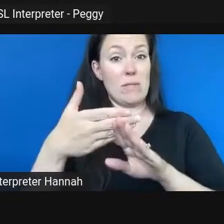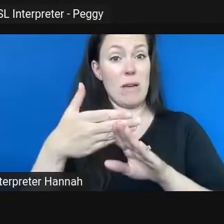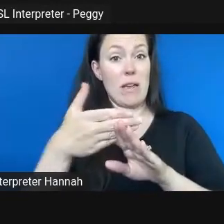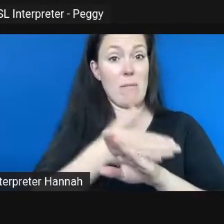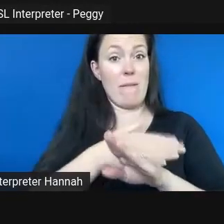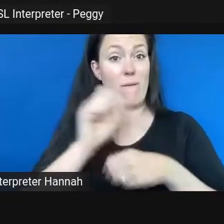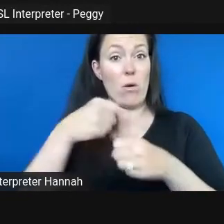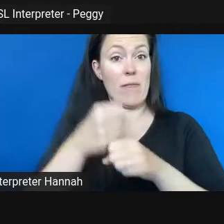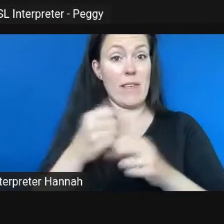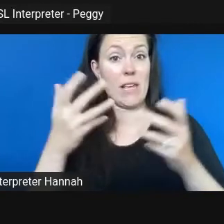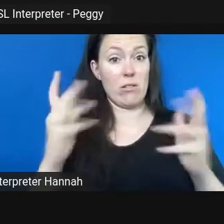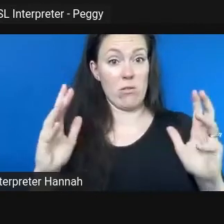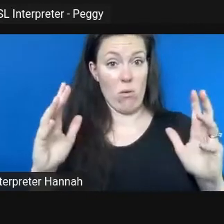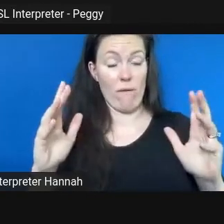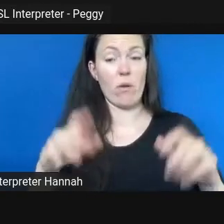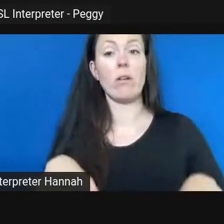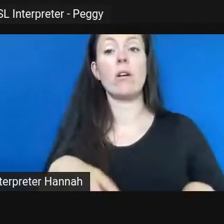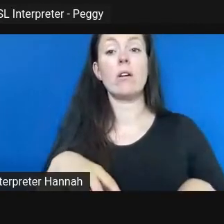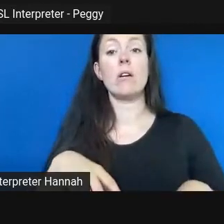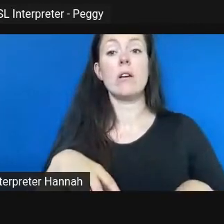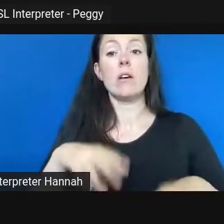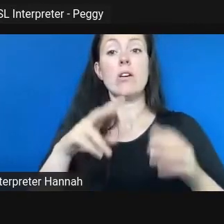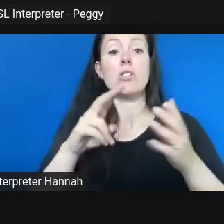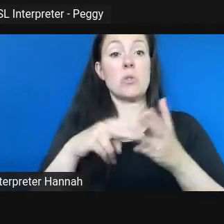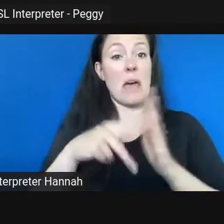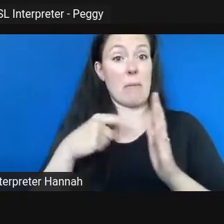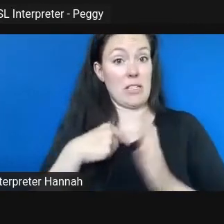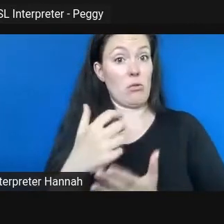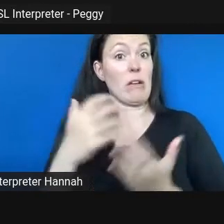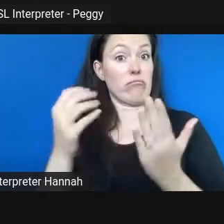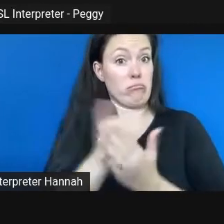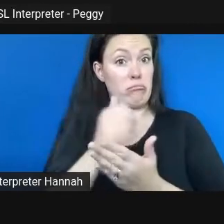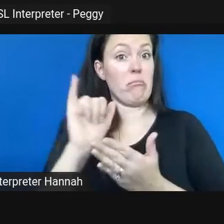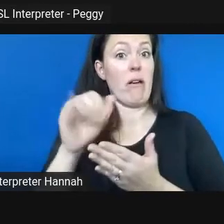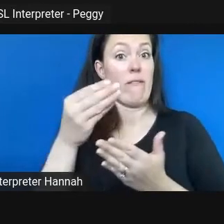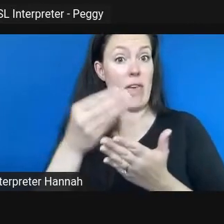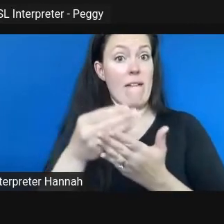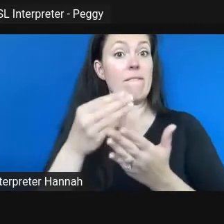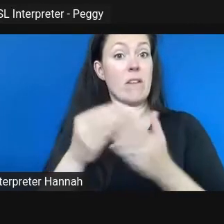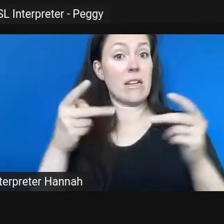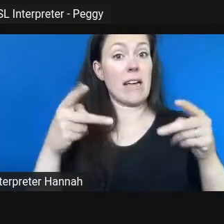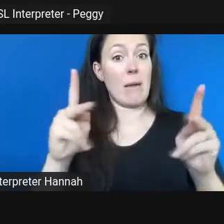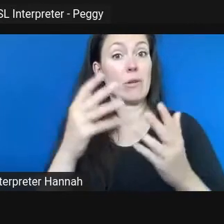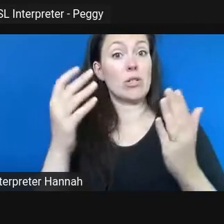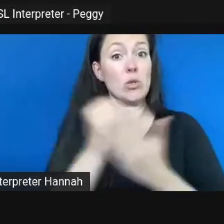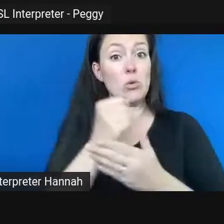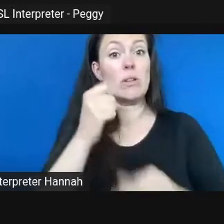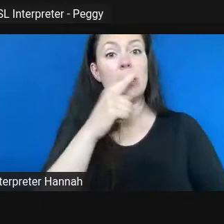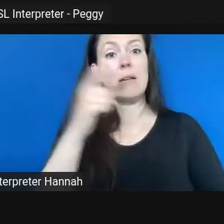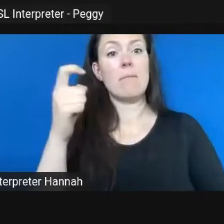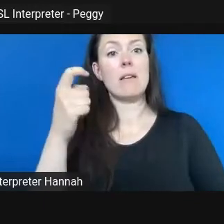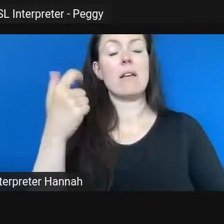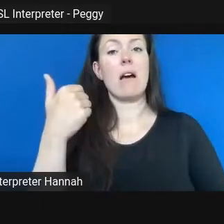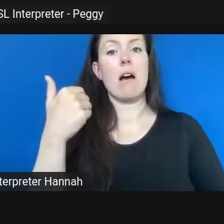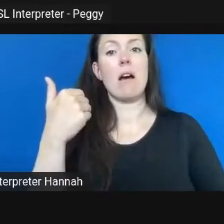And so we were able to take advantage of that funding opportunity because we had some of those ideas in our